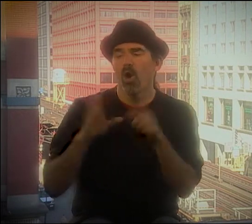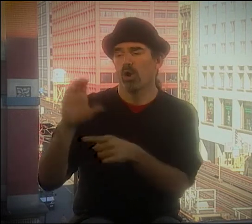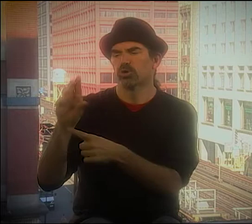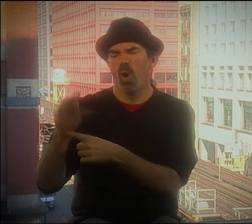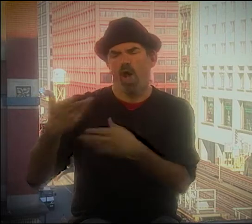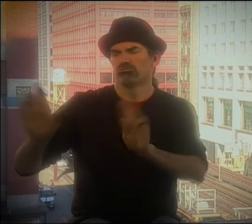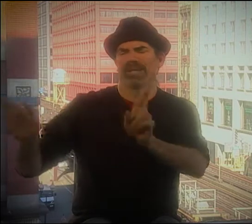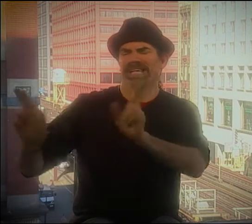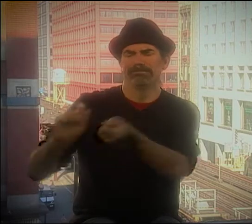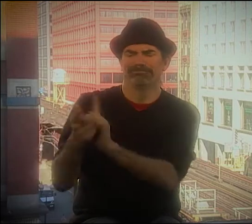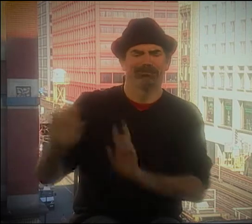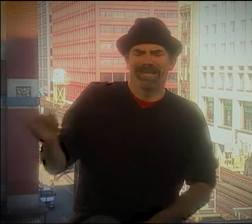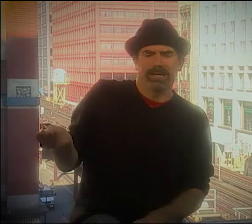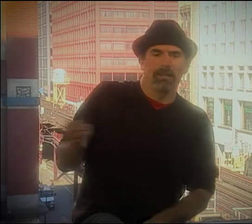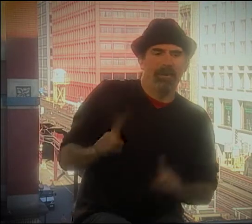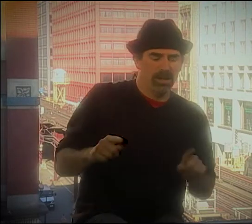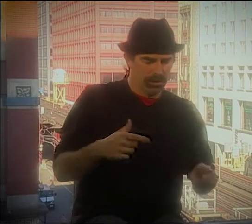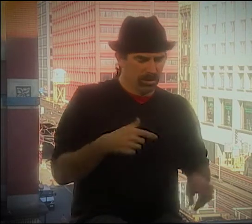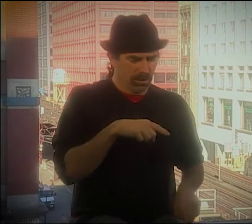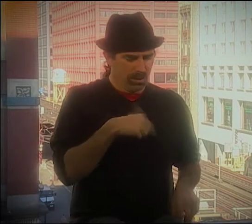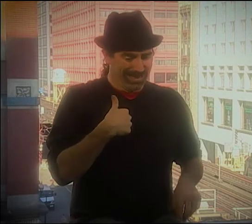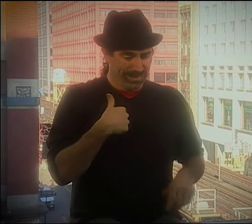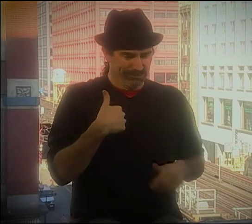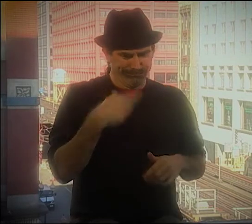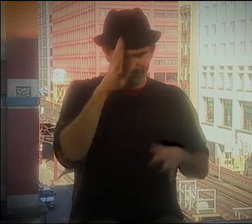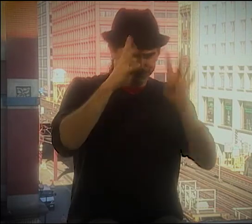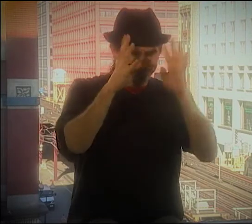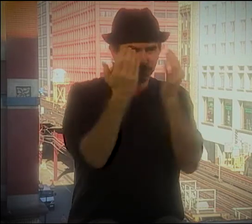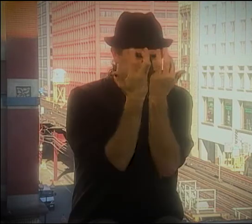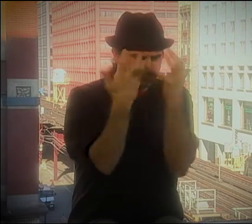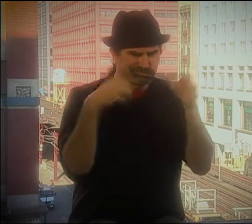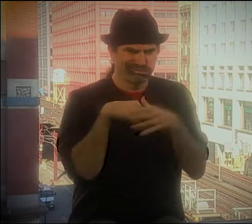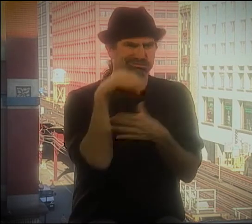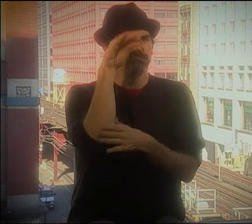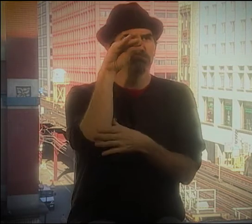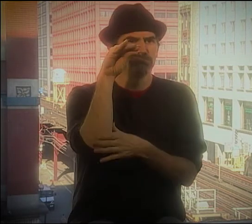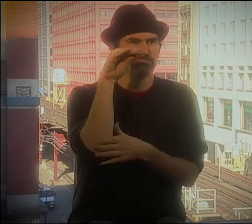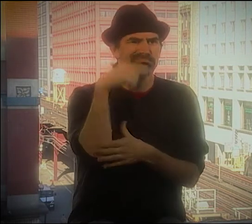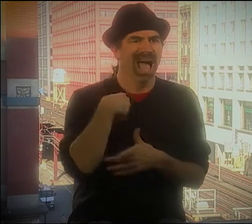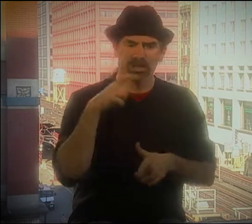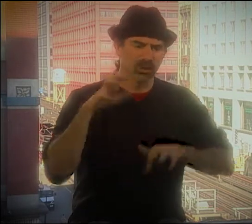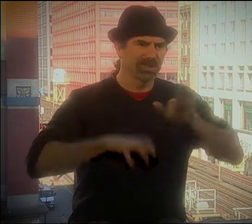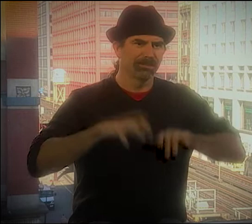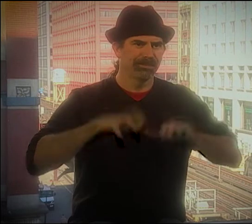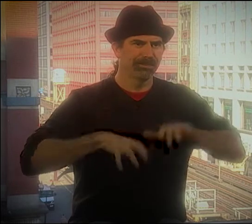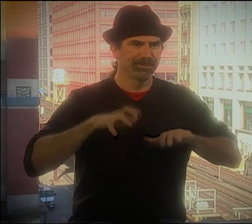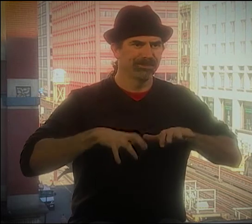AND FORTH FIRST, AND THEN I WOULD TYPE IT UP. YOU KNOW, A LOT OF THE THINGS THAT WE HAD WERE ALREADY DONE,